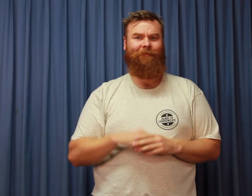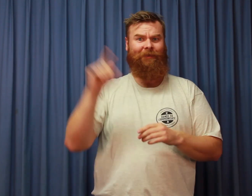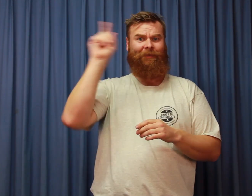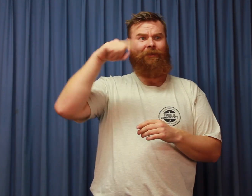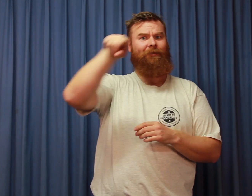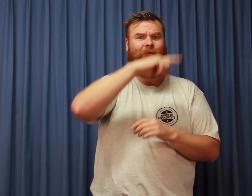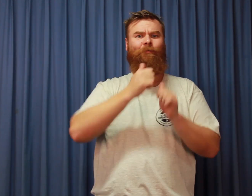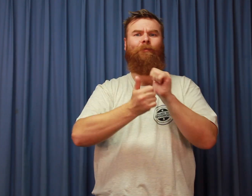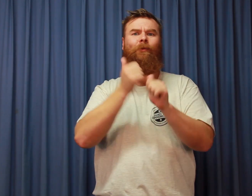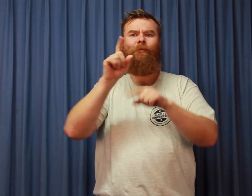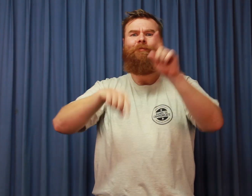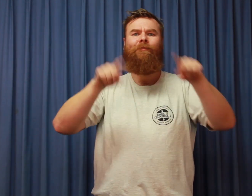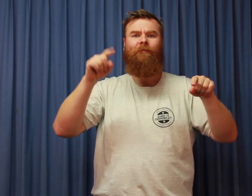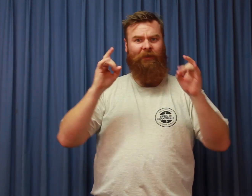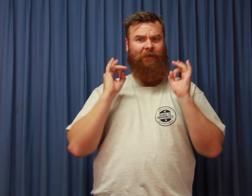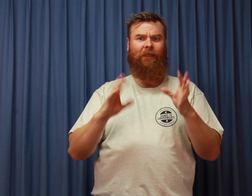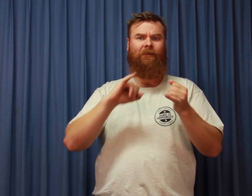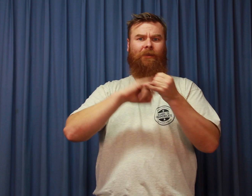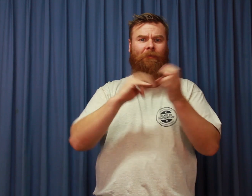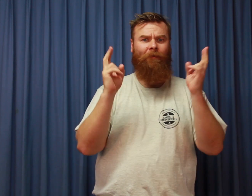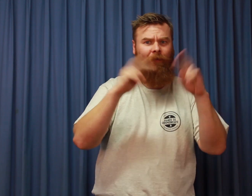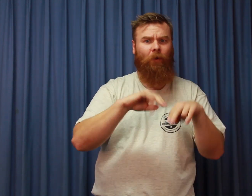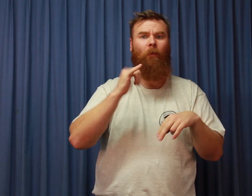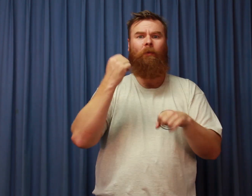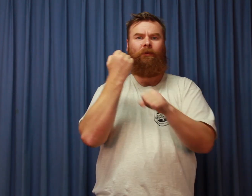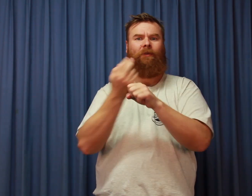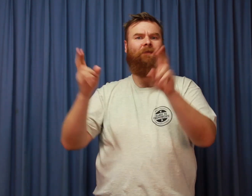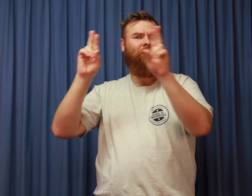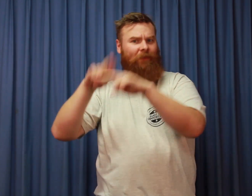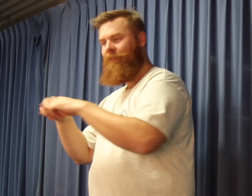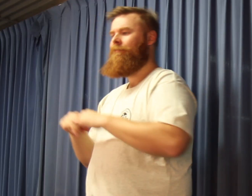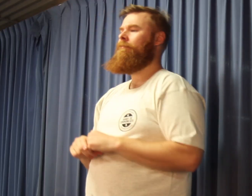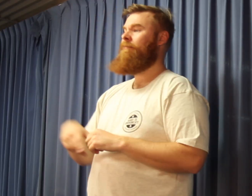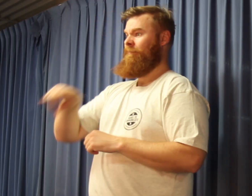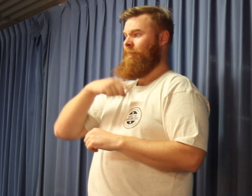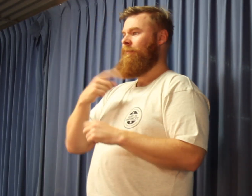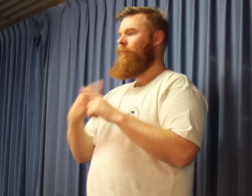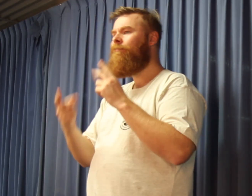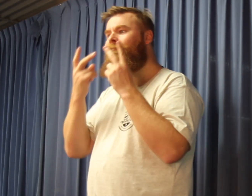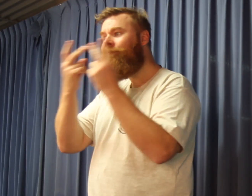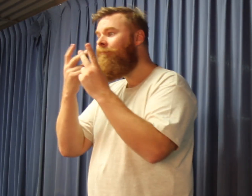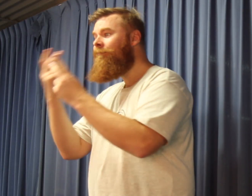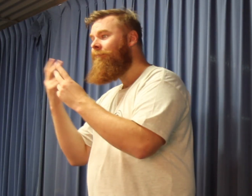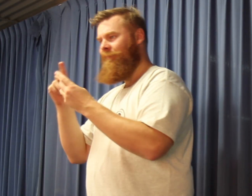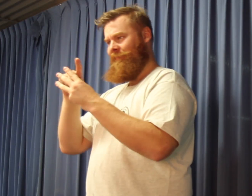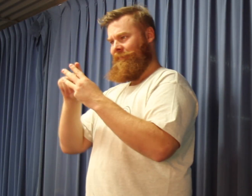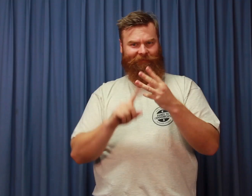Today a number of different sports were held. And semi-finals and grand finals commenced. Today we visited three.